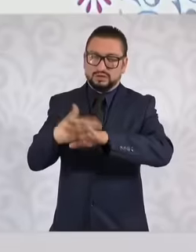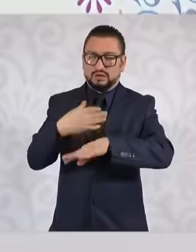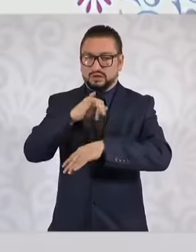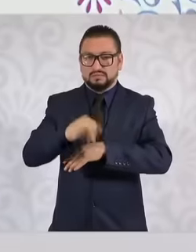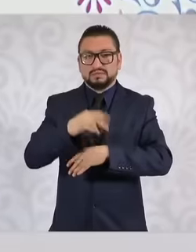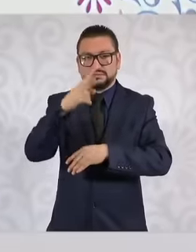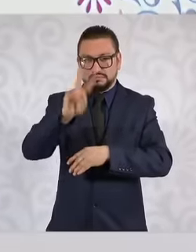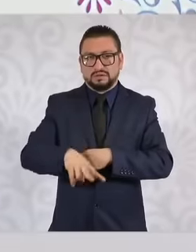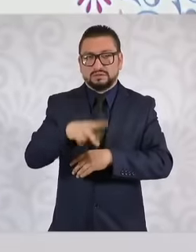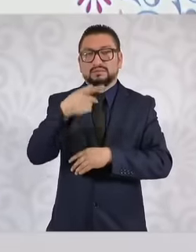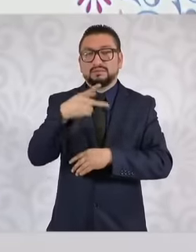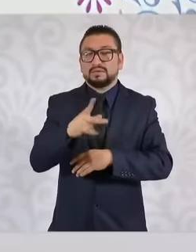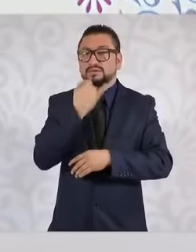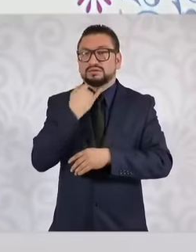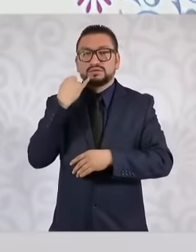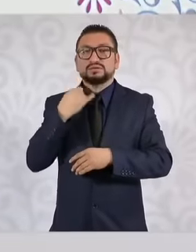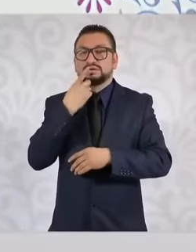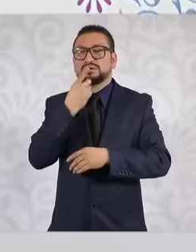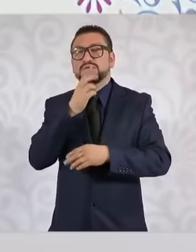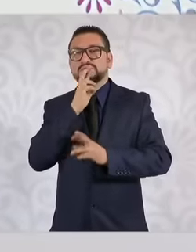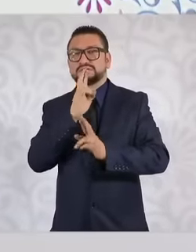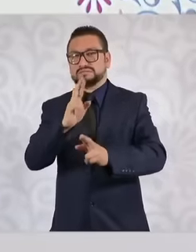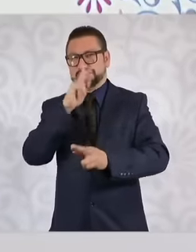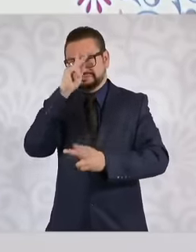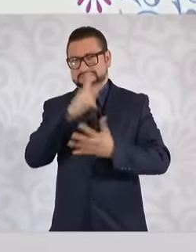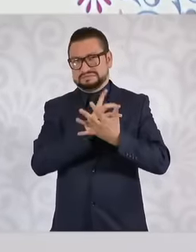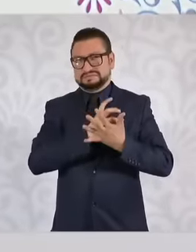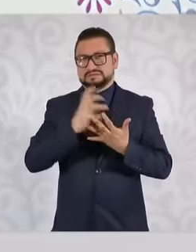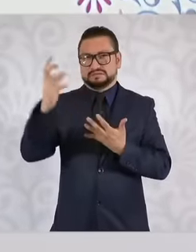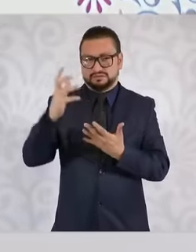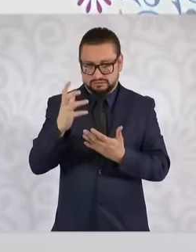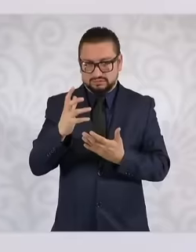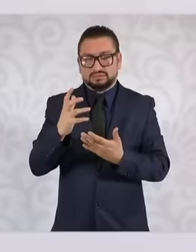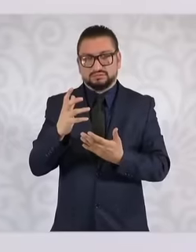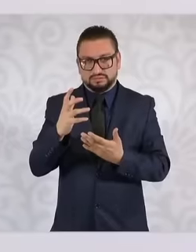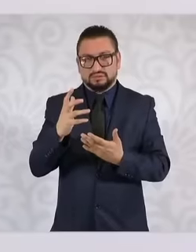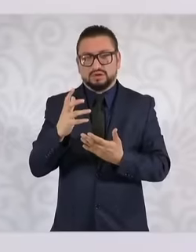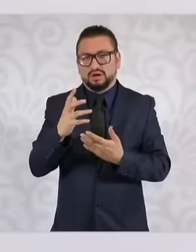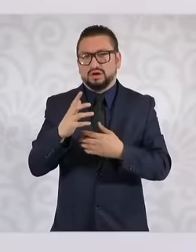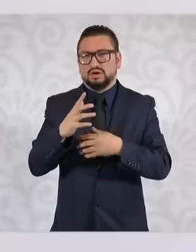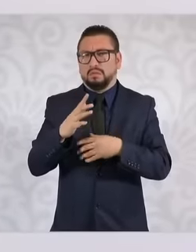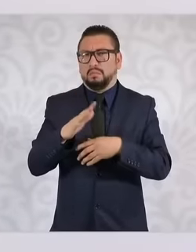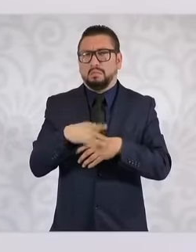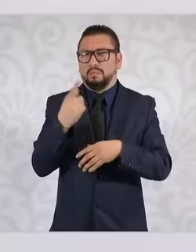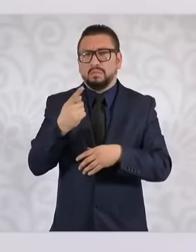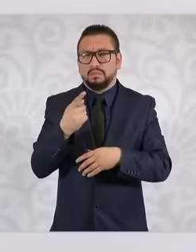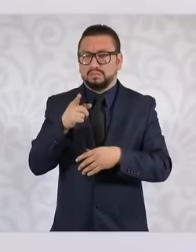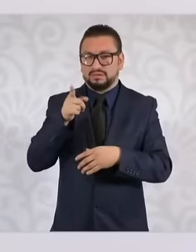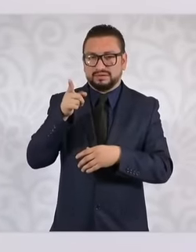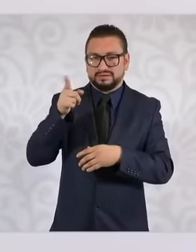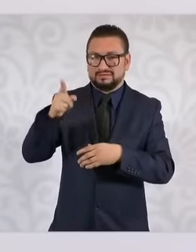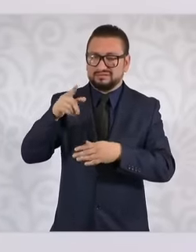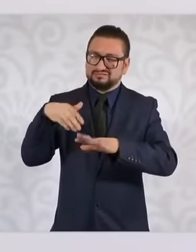Israel's response has been disproportionate and not only disproportionate but it has affected